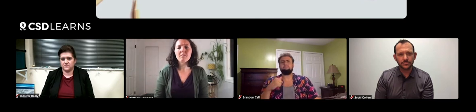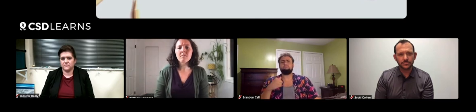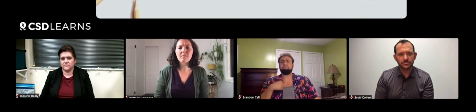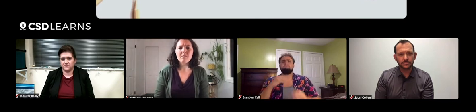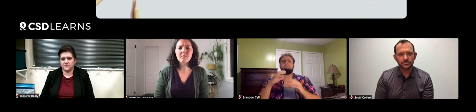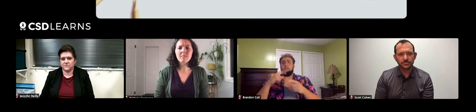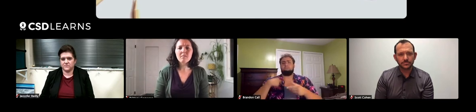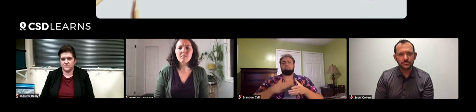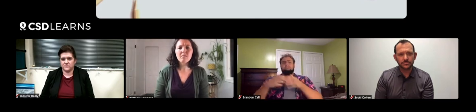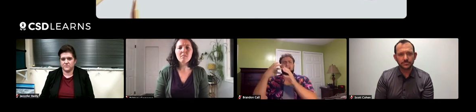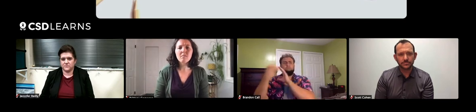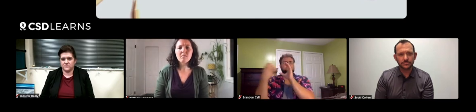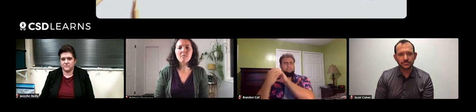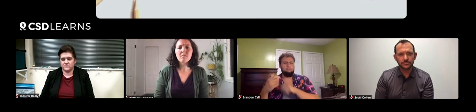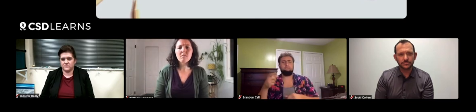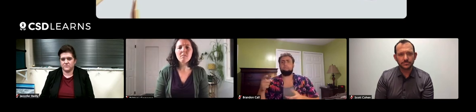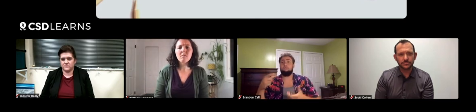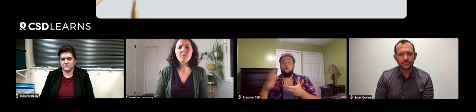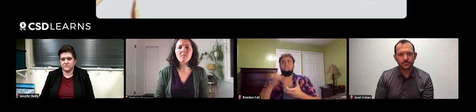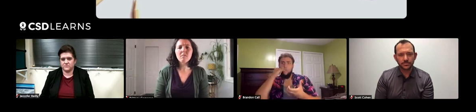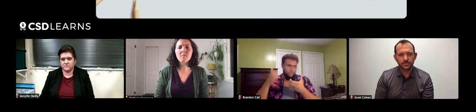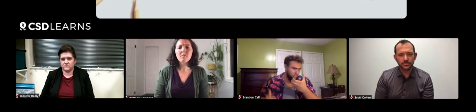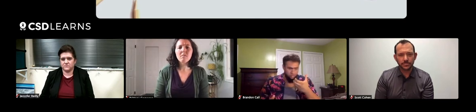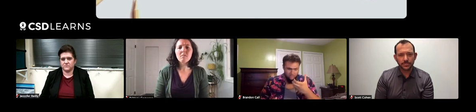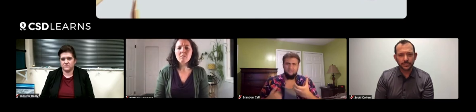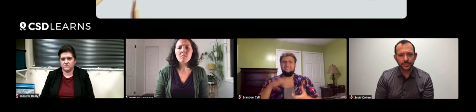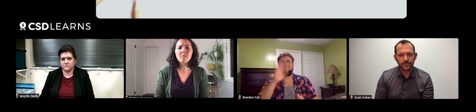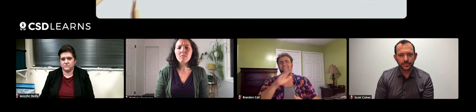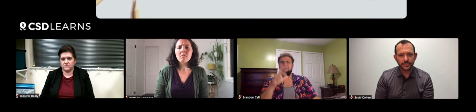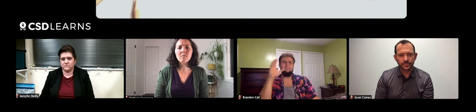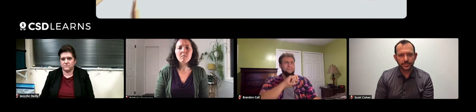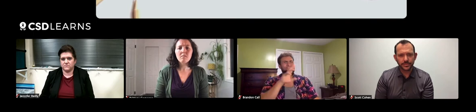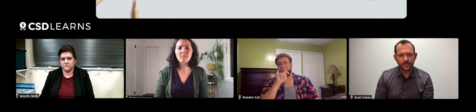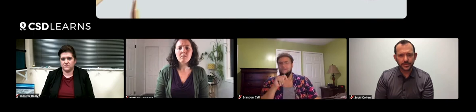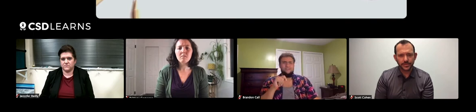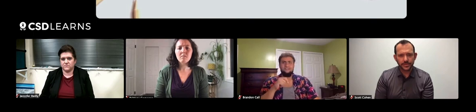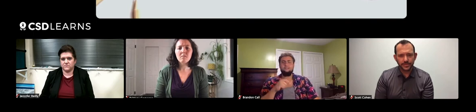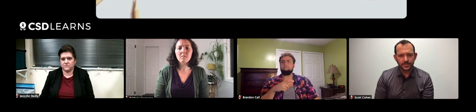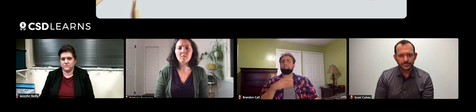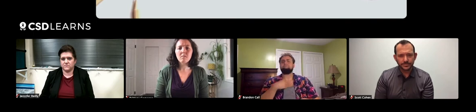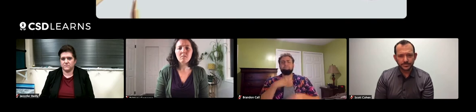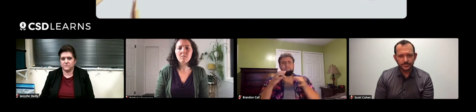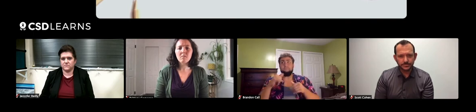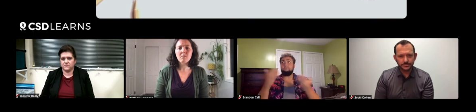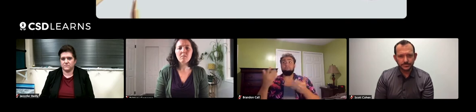We were outdoors, he was on his phone while we were outdoors. We told him, you're missing out. Pay attention to where you're at.